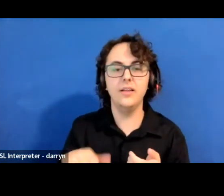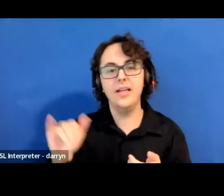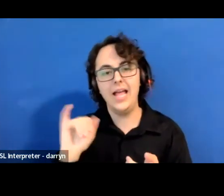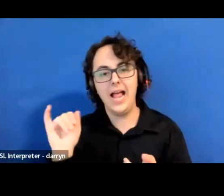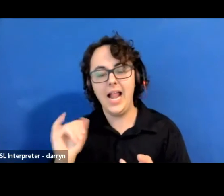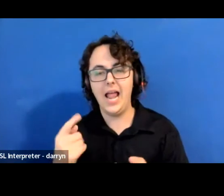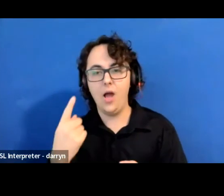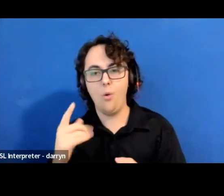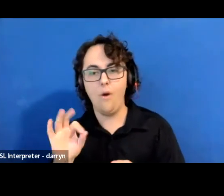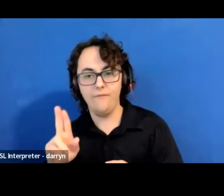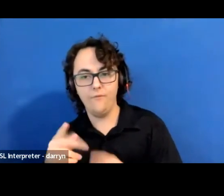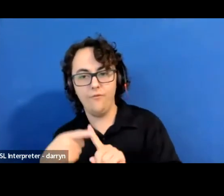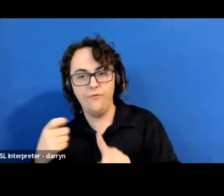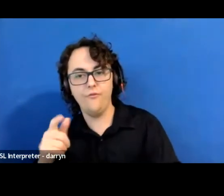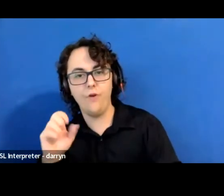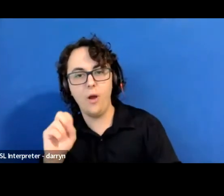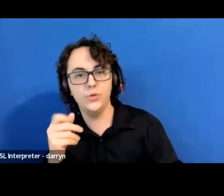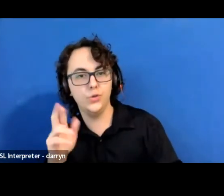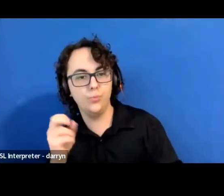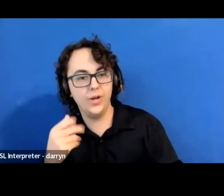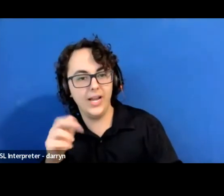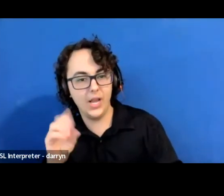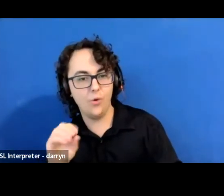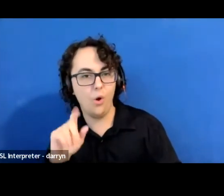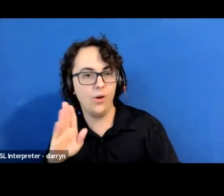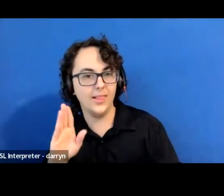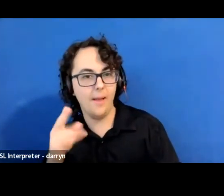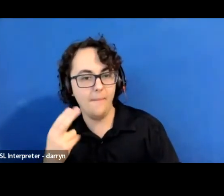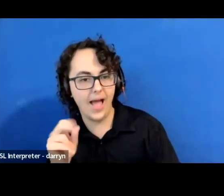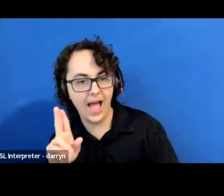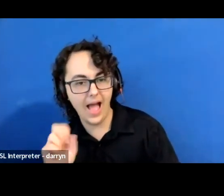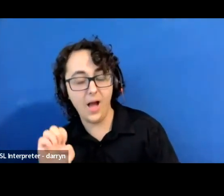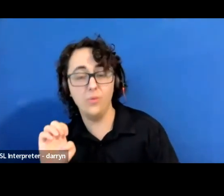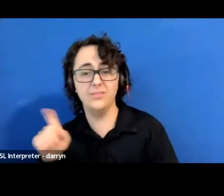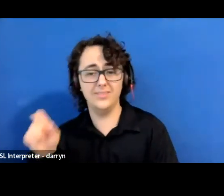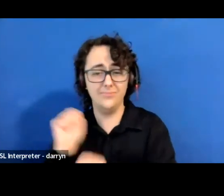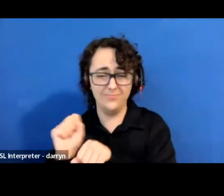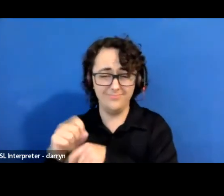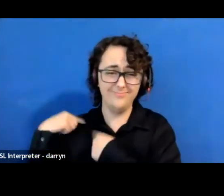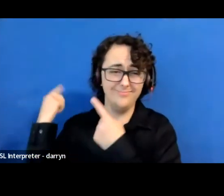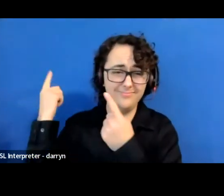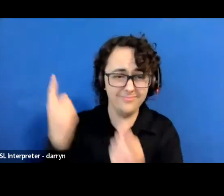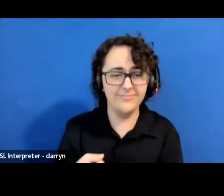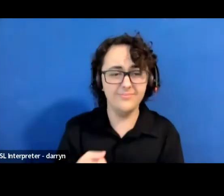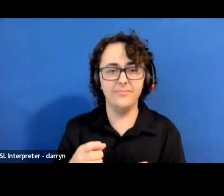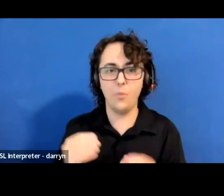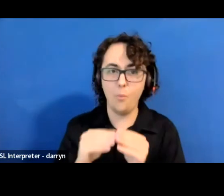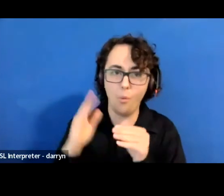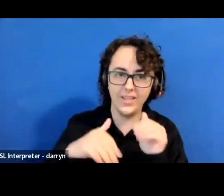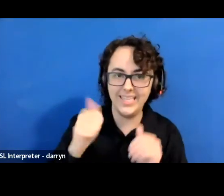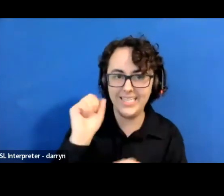who has been making theater centered on climate action for over a decade. And she'll actually host a breakout later today